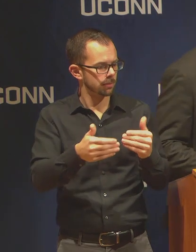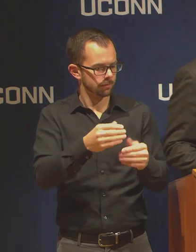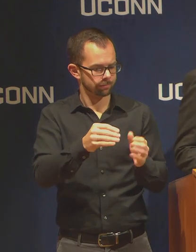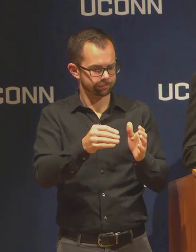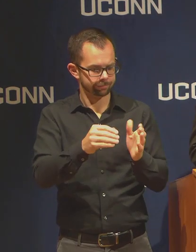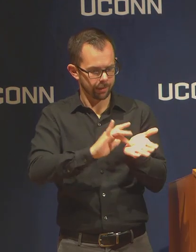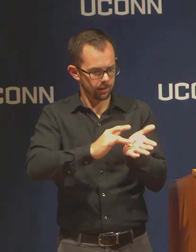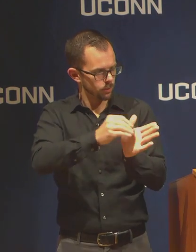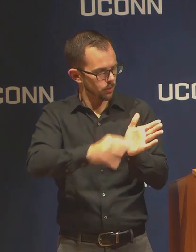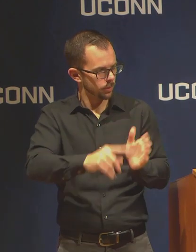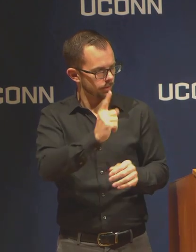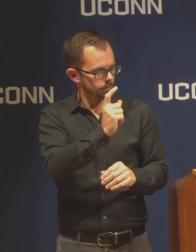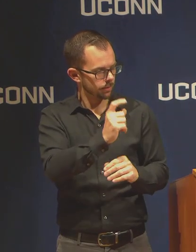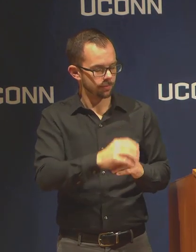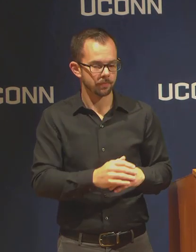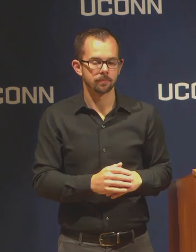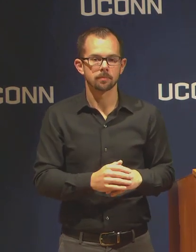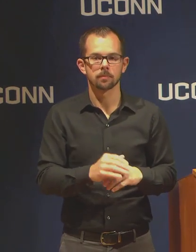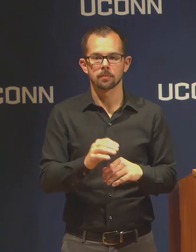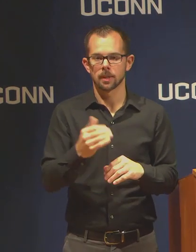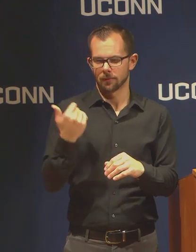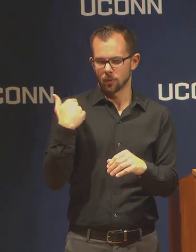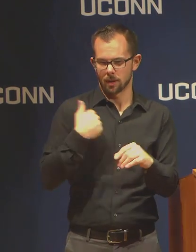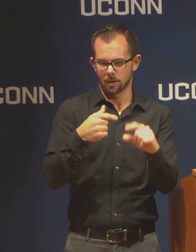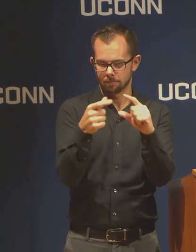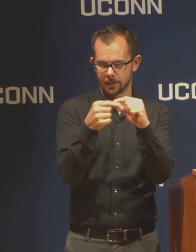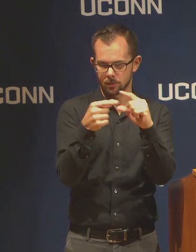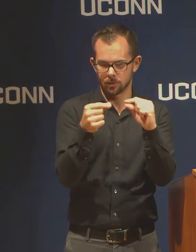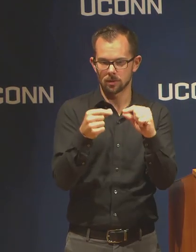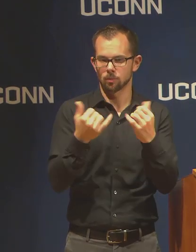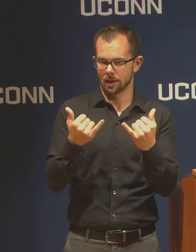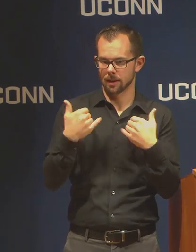As I mentioned before there's a group discussing these issues,